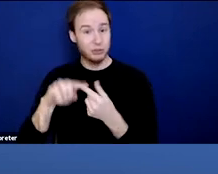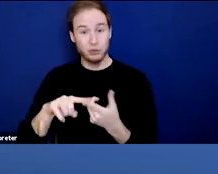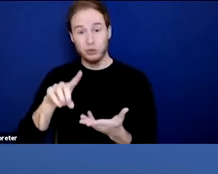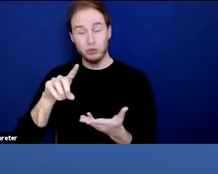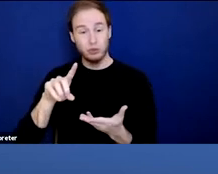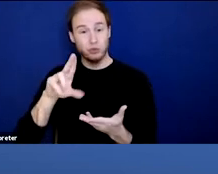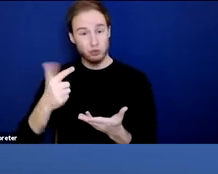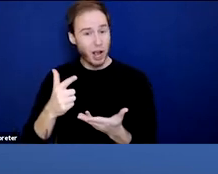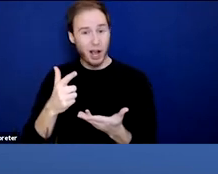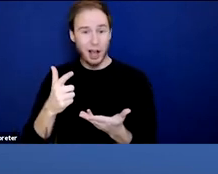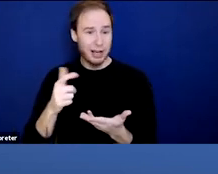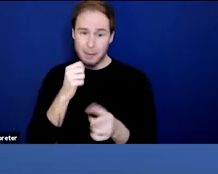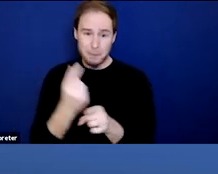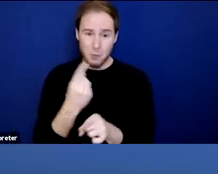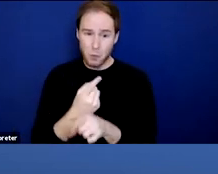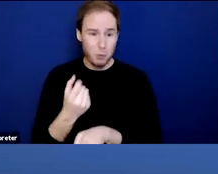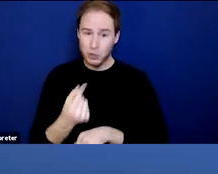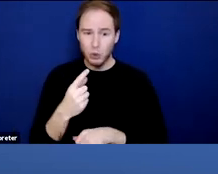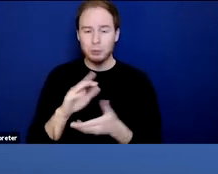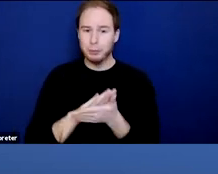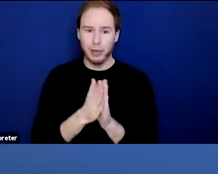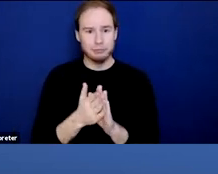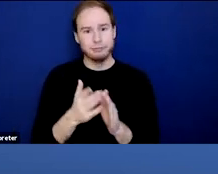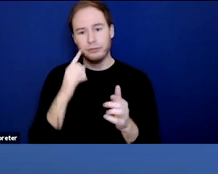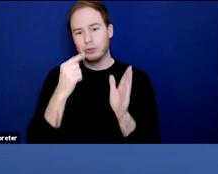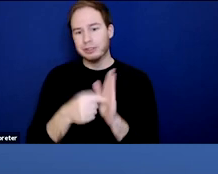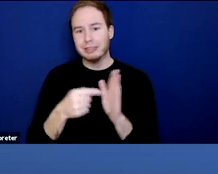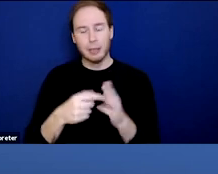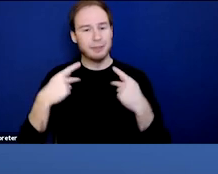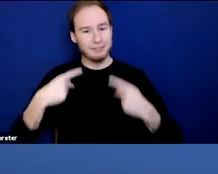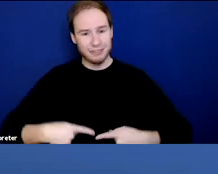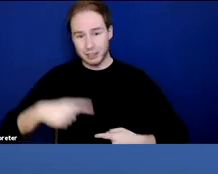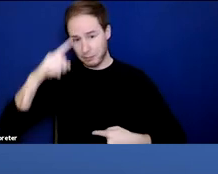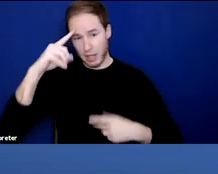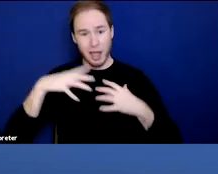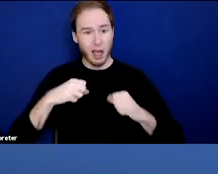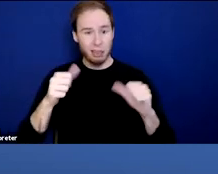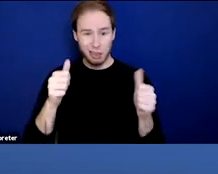often lead to other adverse outcomes like poor physical or mental health, criminal justice involvement,